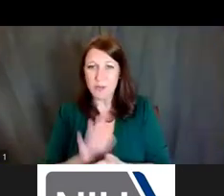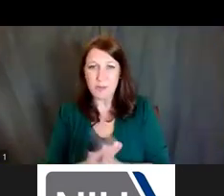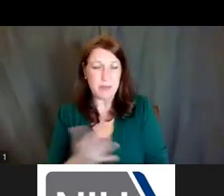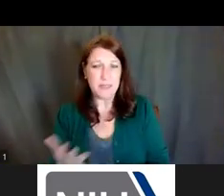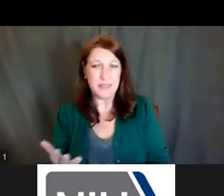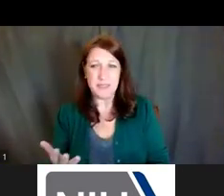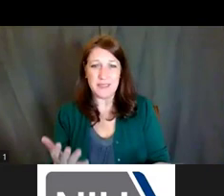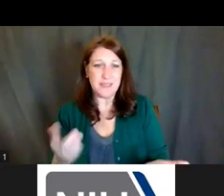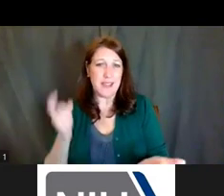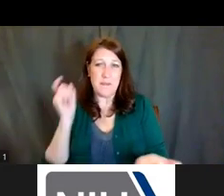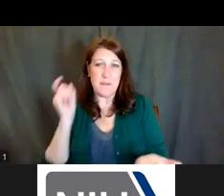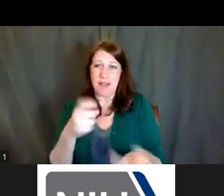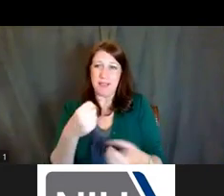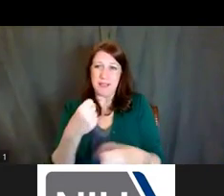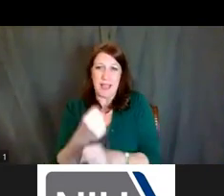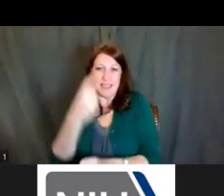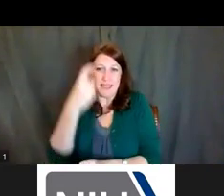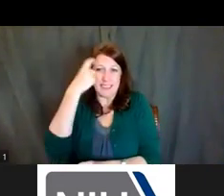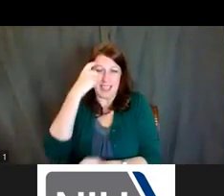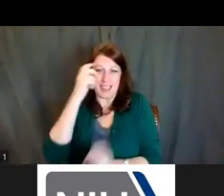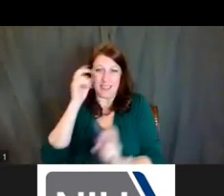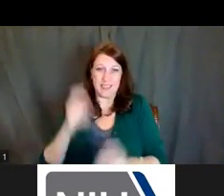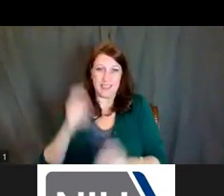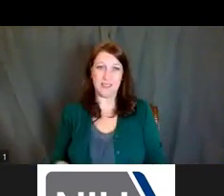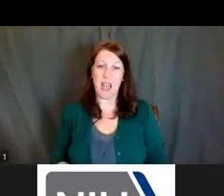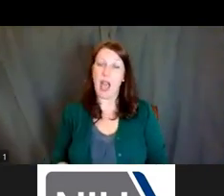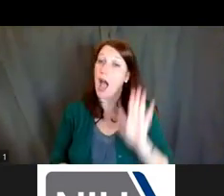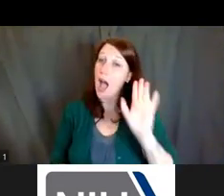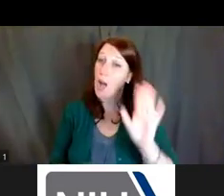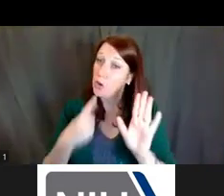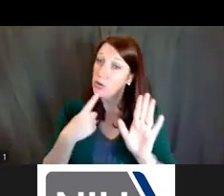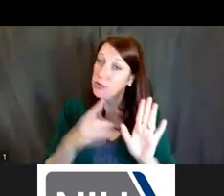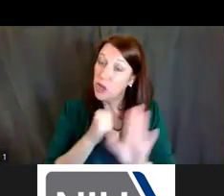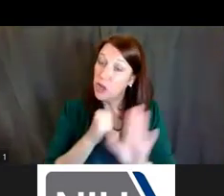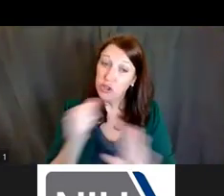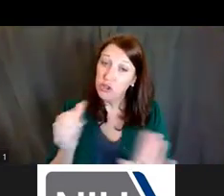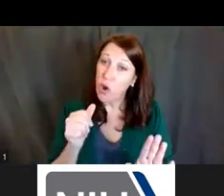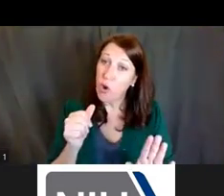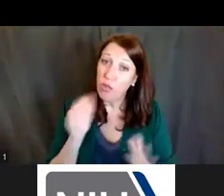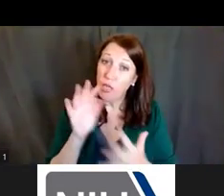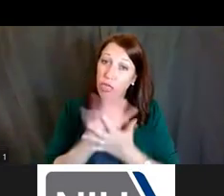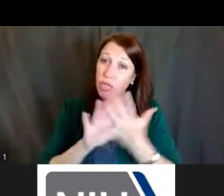Dr. Ericka Boone: I would also like to point out -- don't fudge. Don't try to fudge it. Don't try to stretch it out